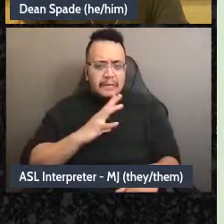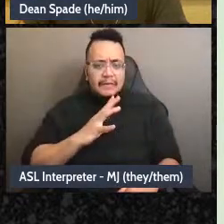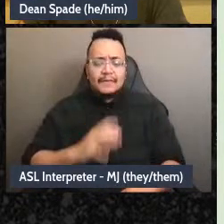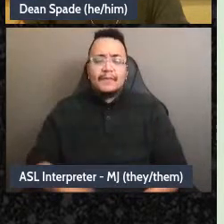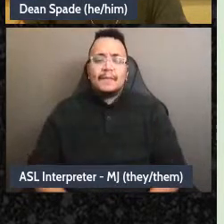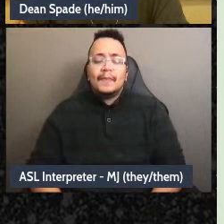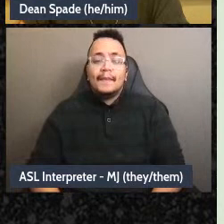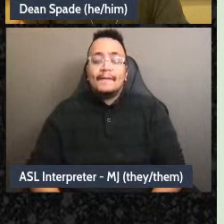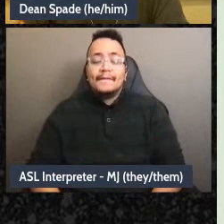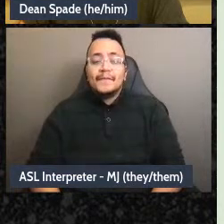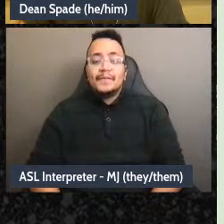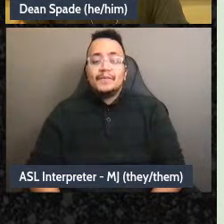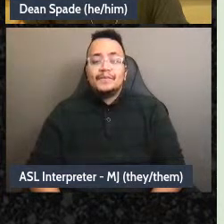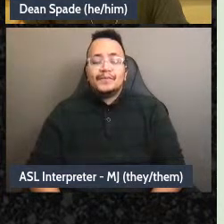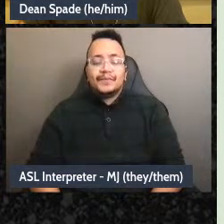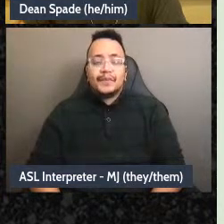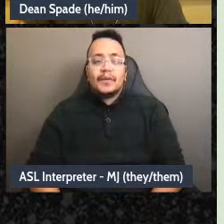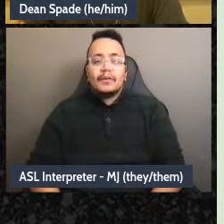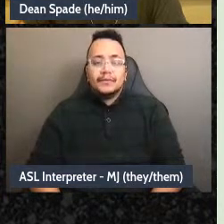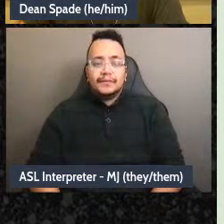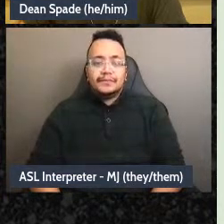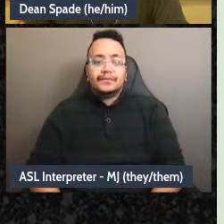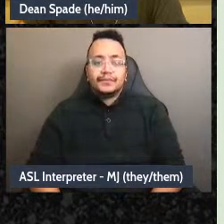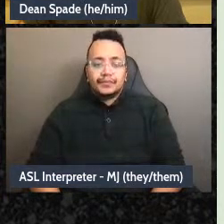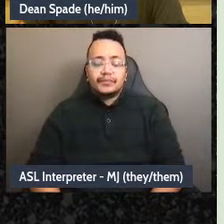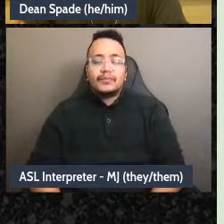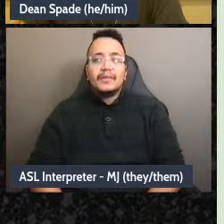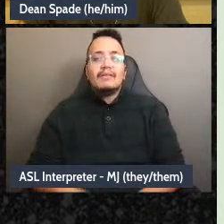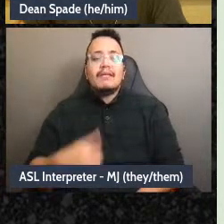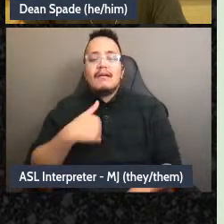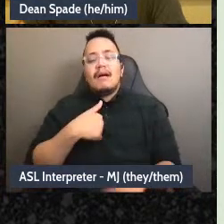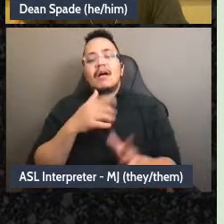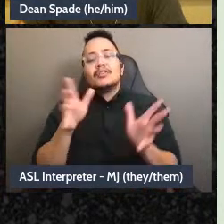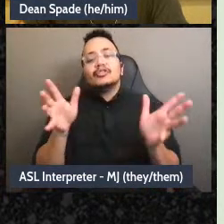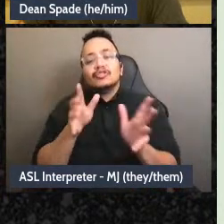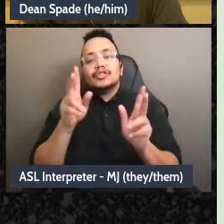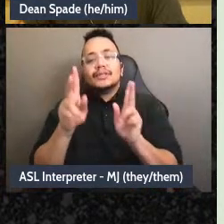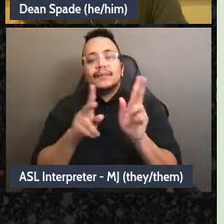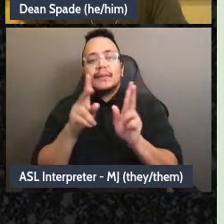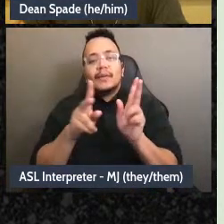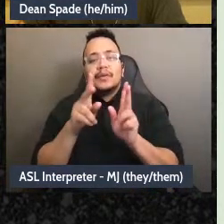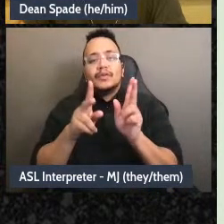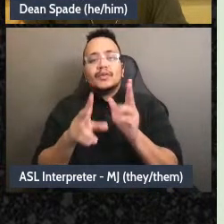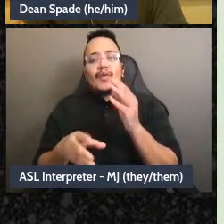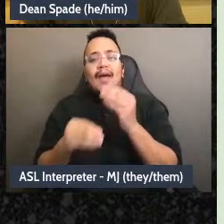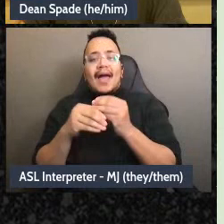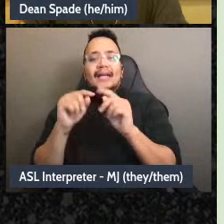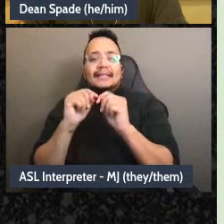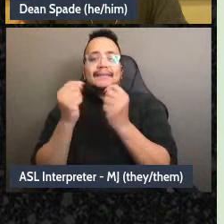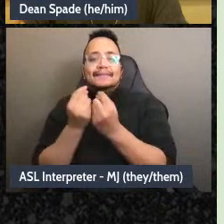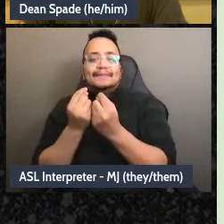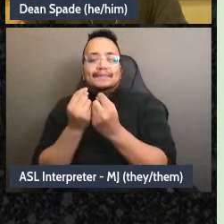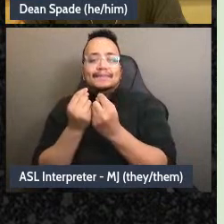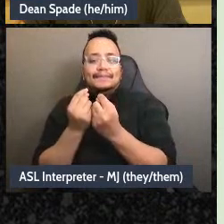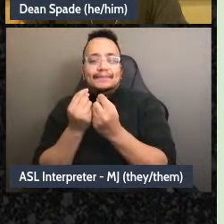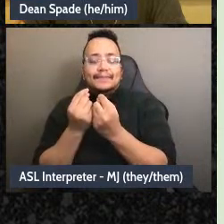I encourage people to add a team that most groups forget to create which is some kind of team